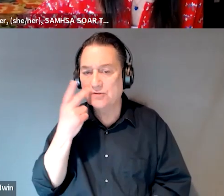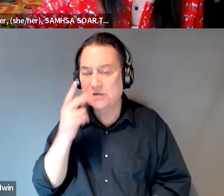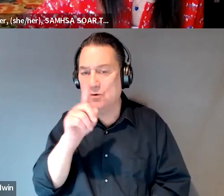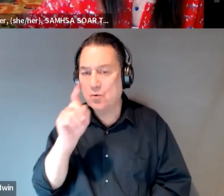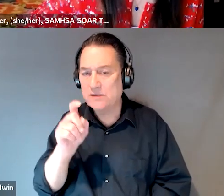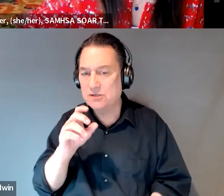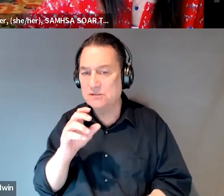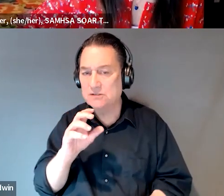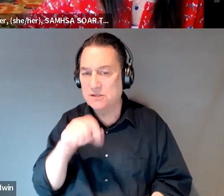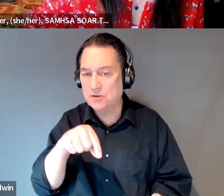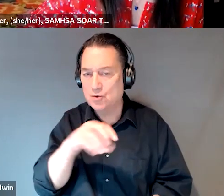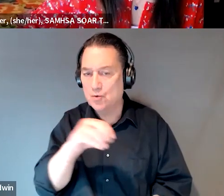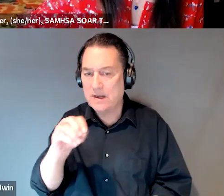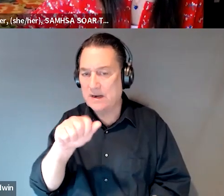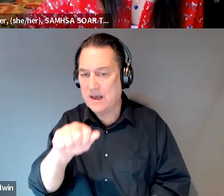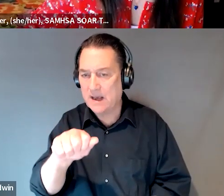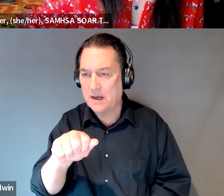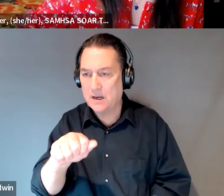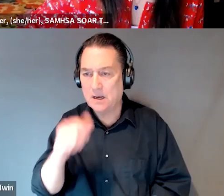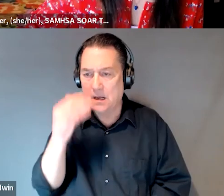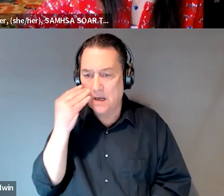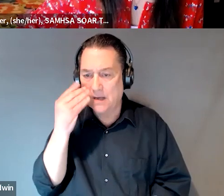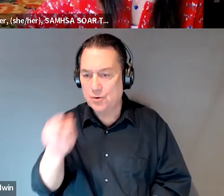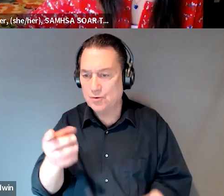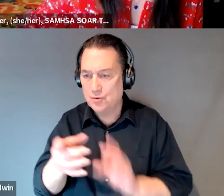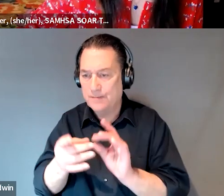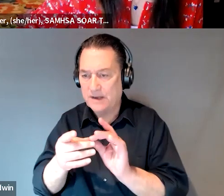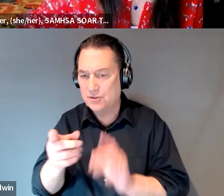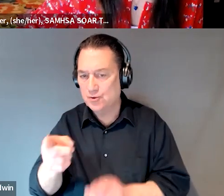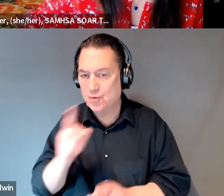I know Brandy, you mentioned you were answering some, but any that you wanted to kind of verbalize